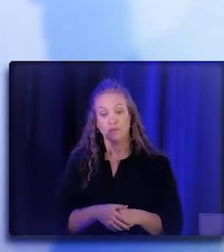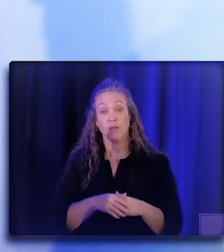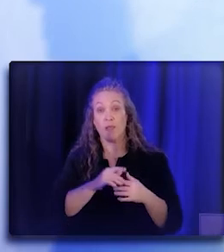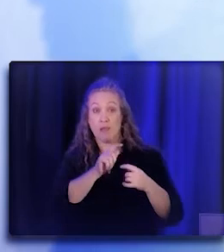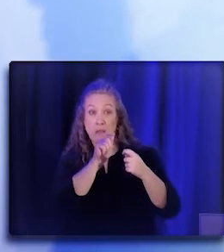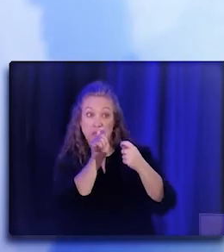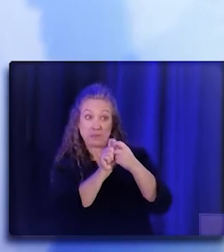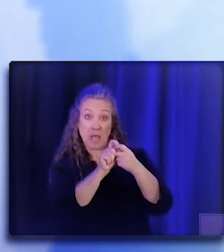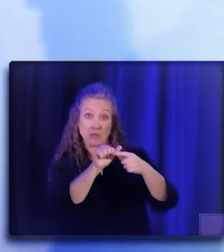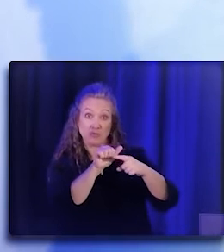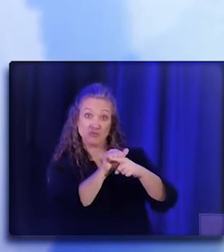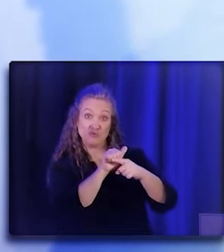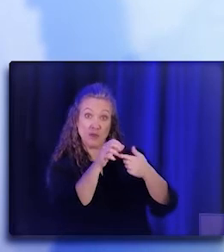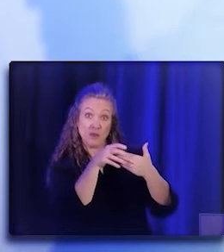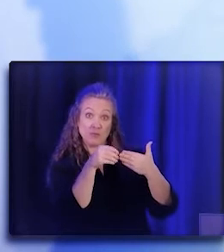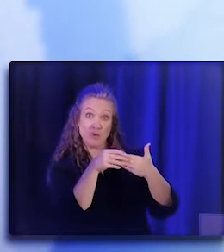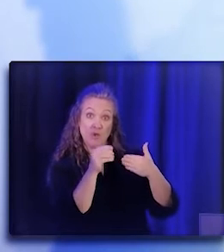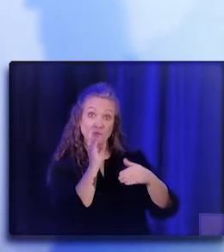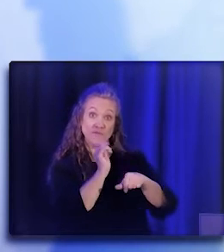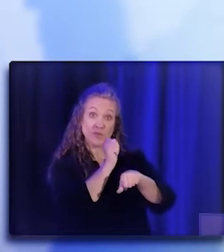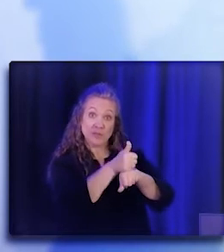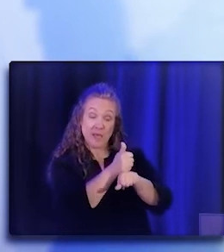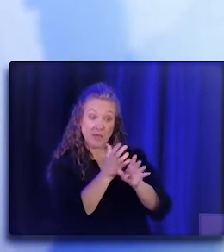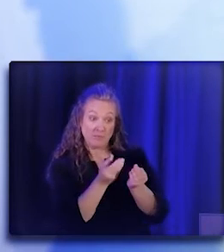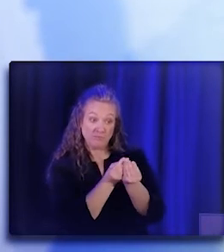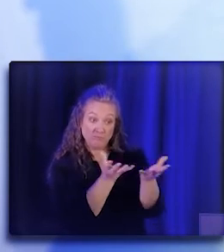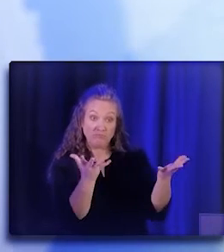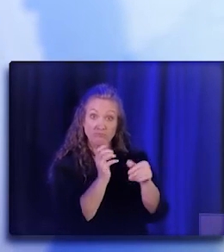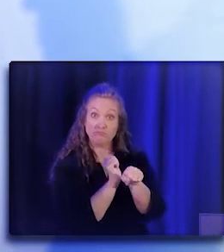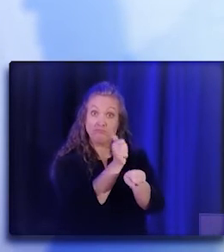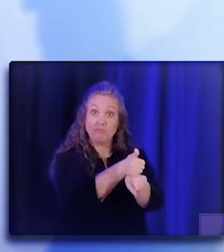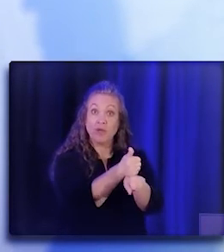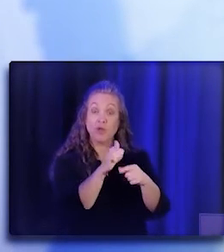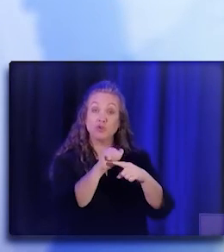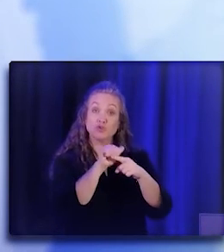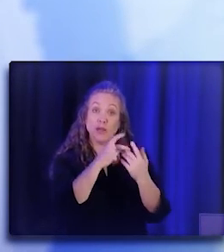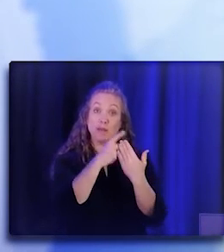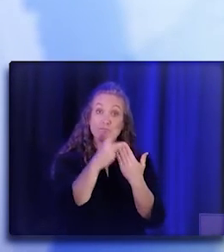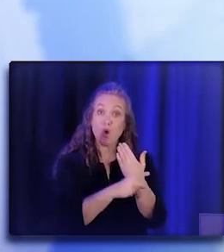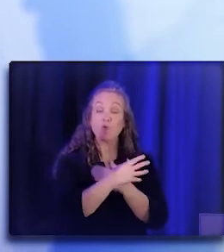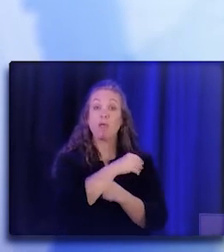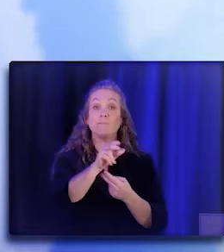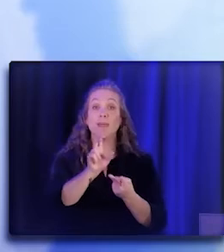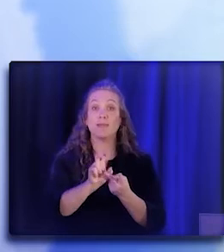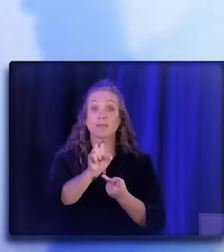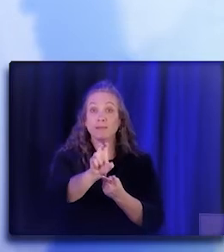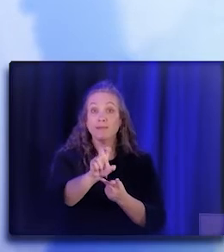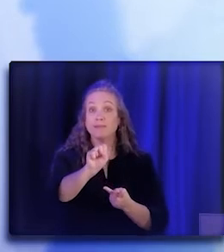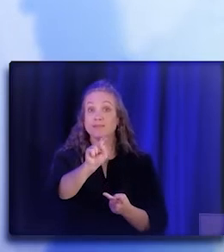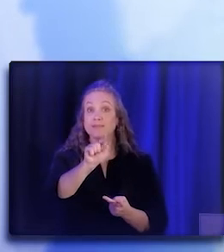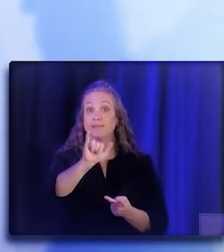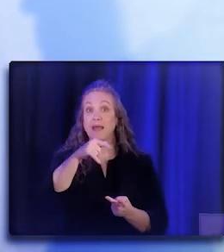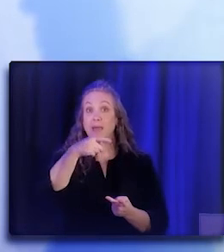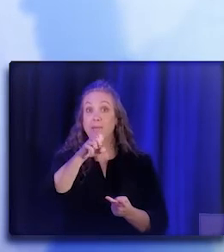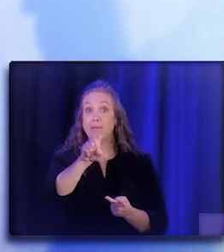that we are looking at to provide for training programs and stipends for community health workers. And obviously we're going to be looking very carefully